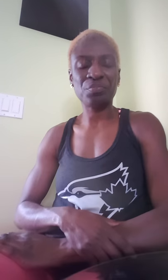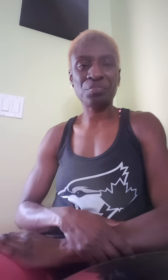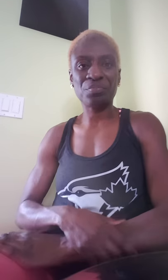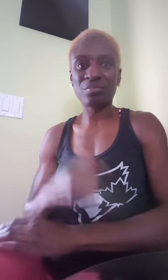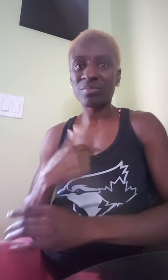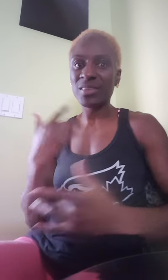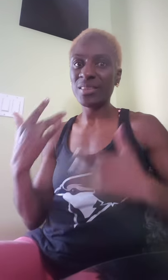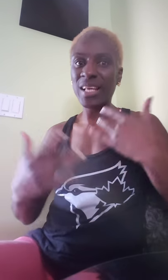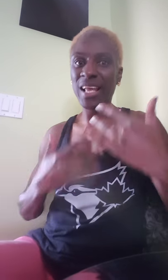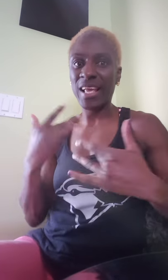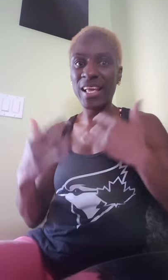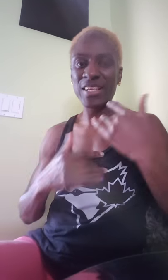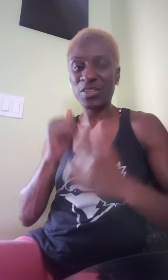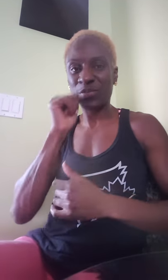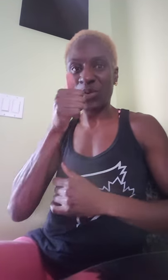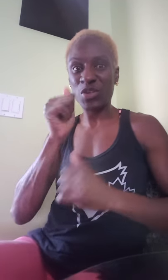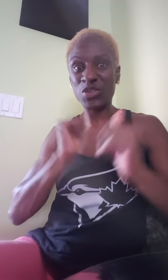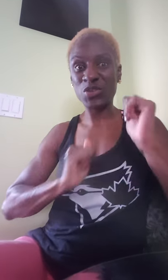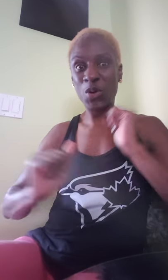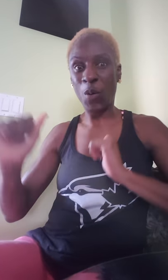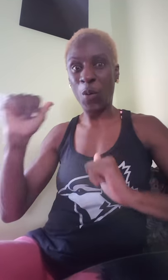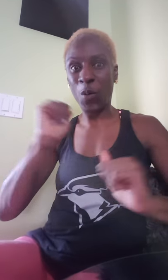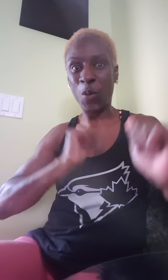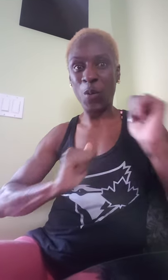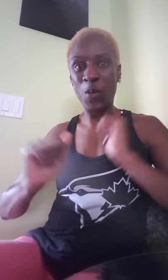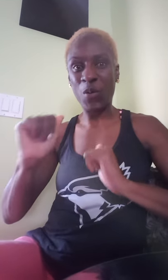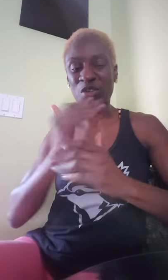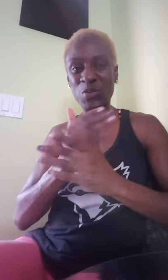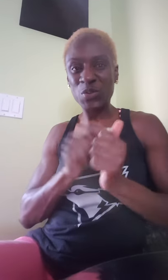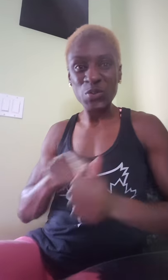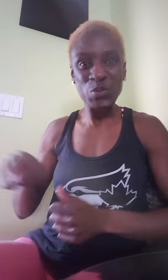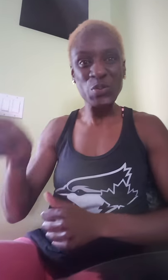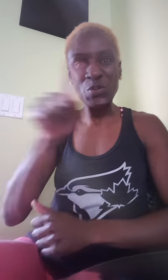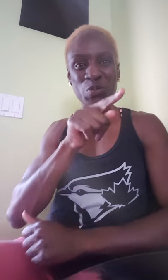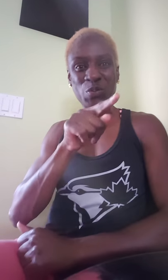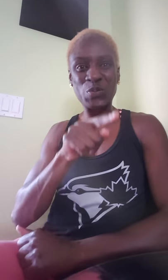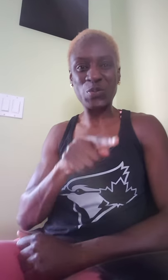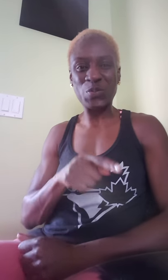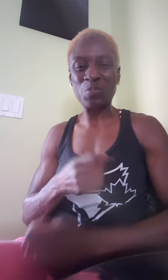I am excited to show you all my performance tomorrow!